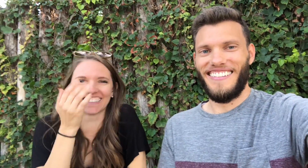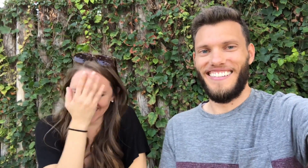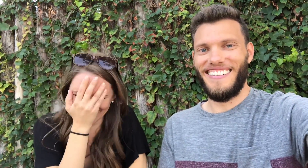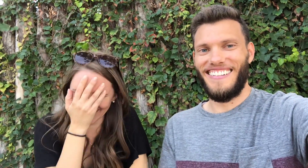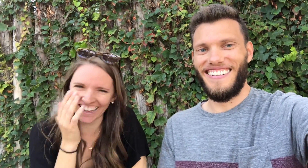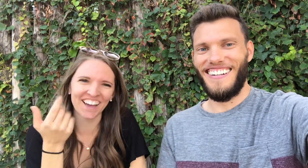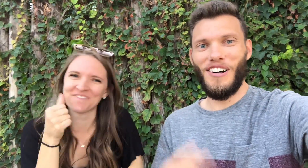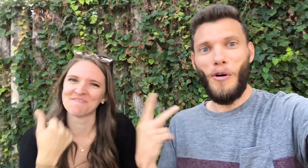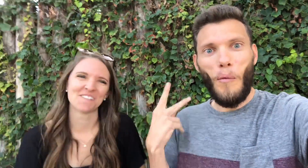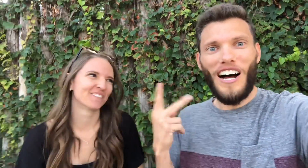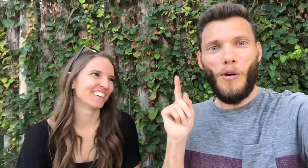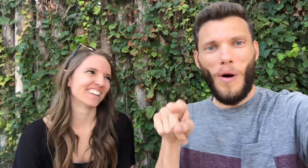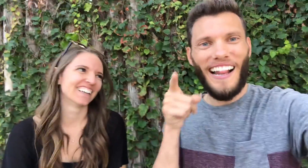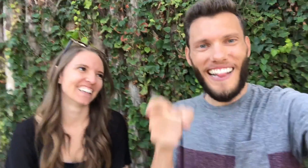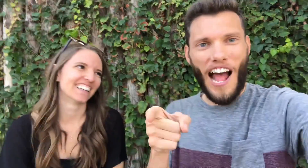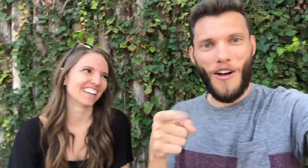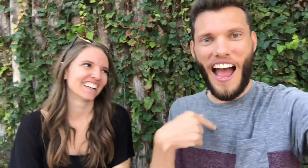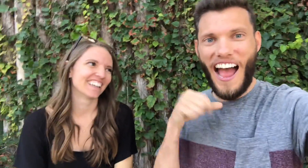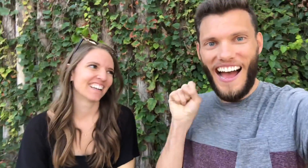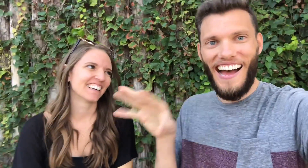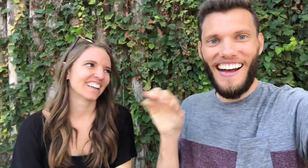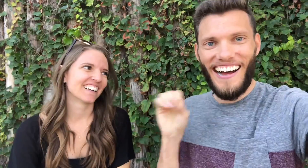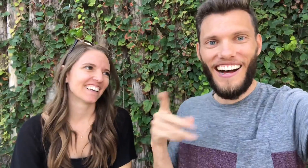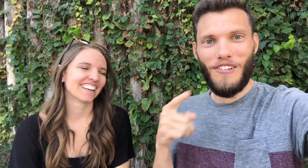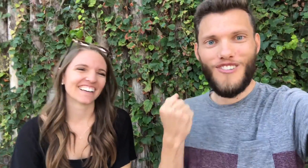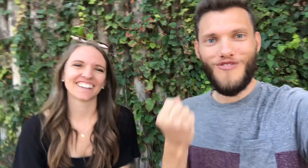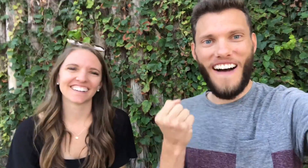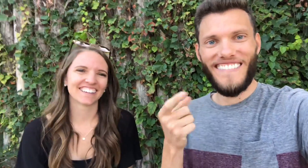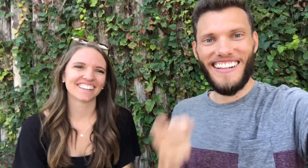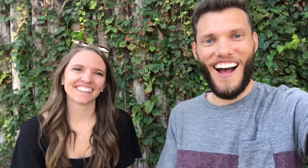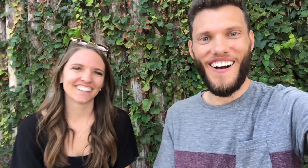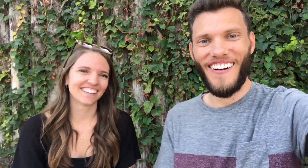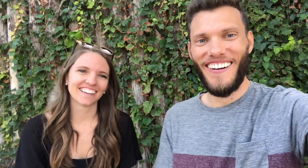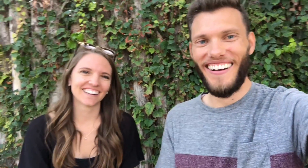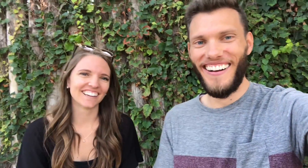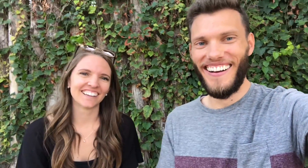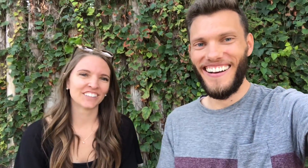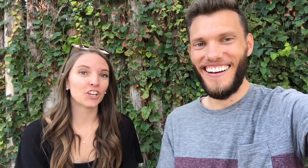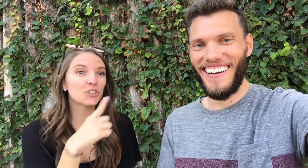I don't remember. We went there! I told you while we were driving there!